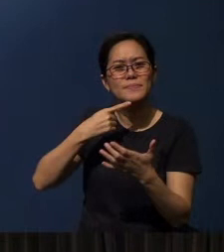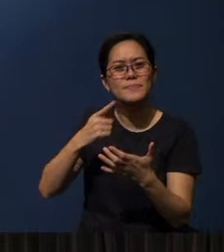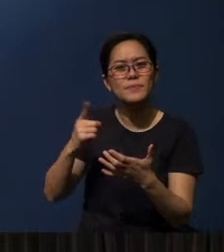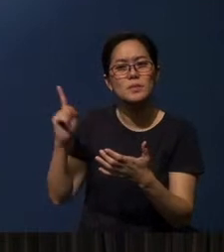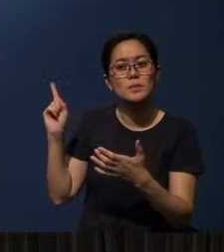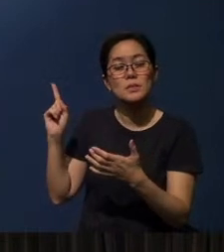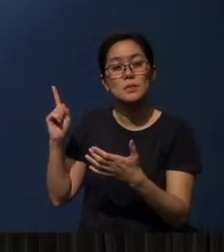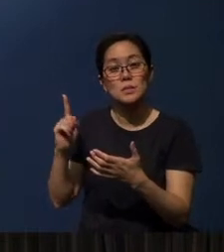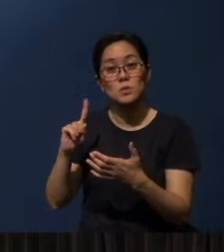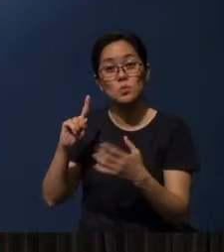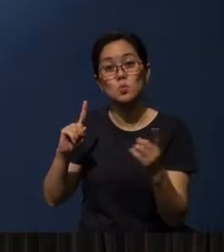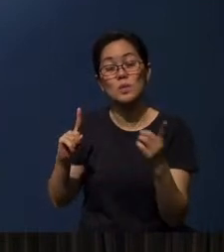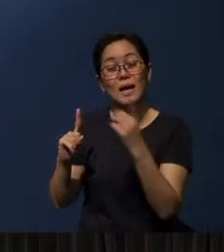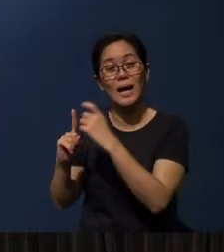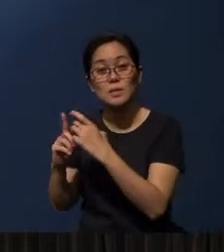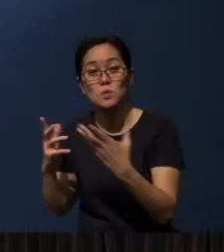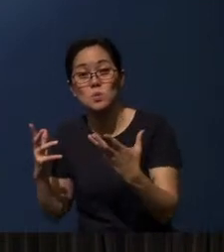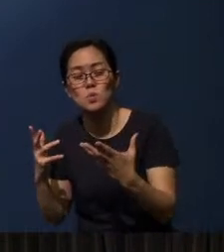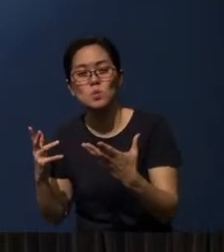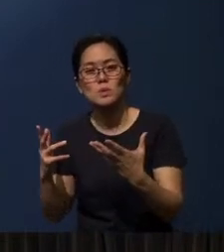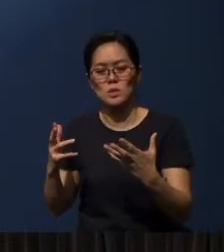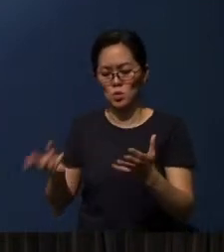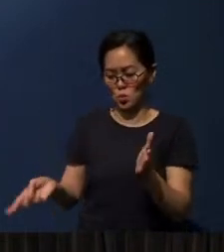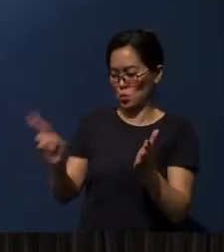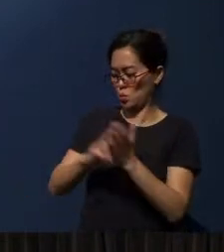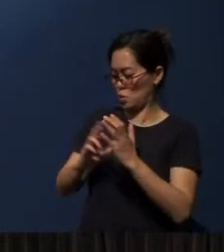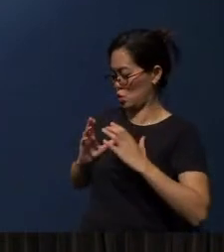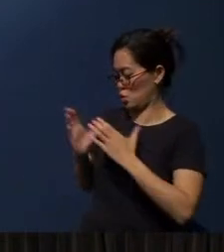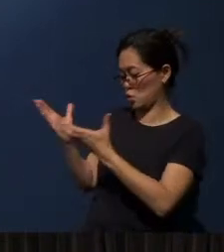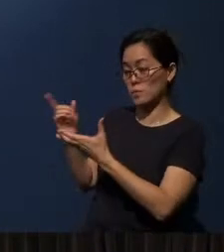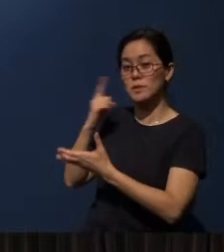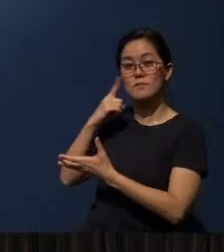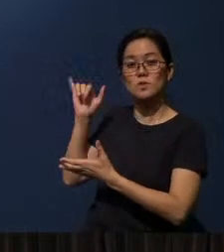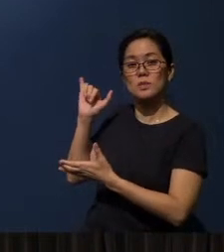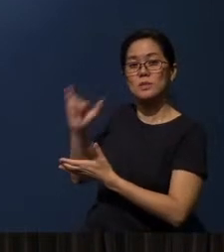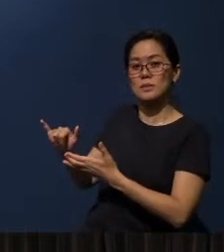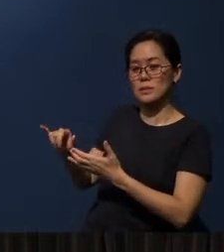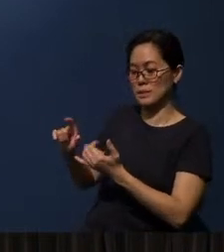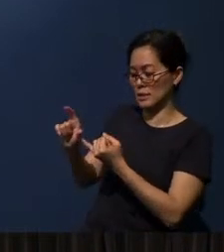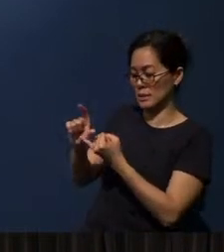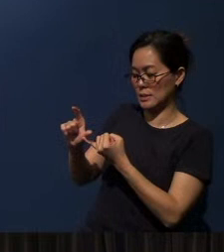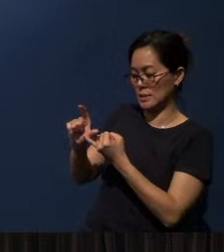We are asking people to give a re-commitment to the cell ministry,